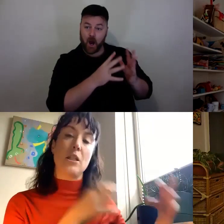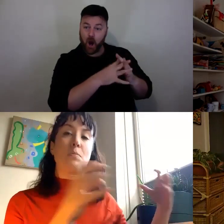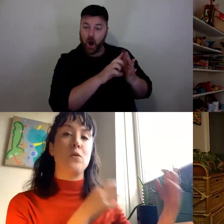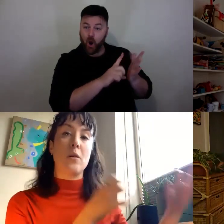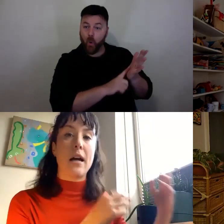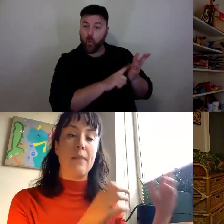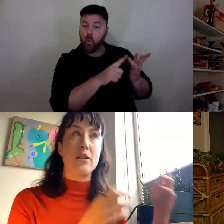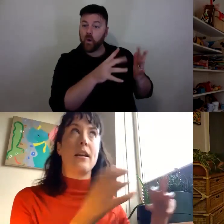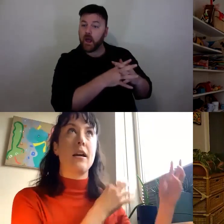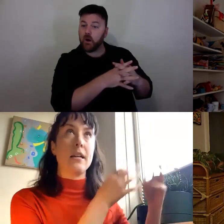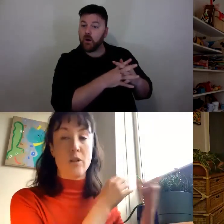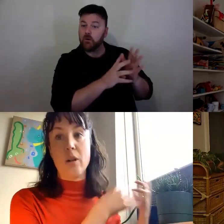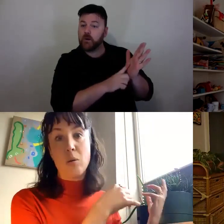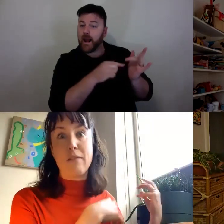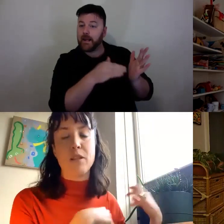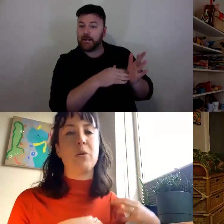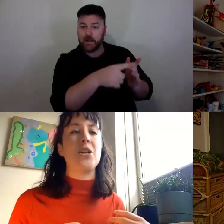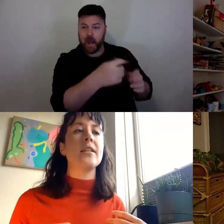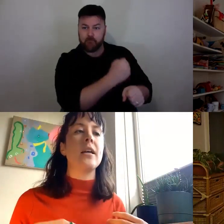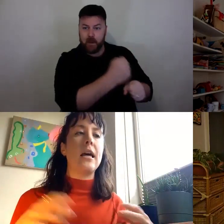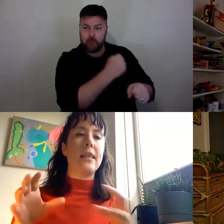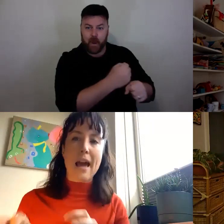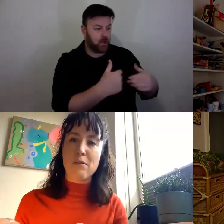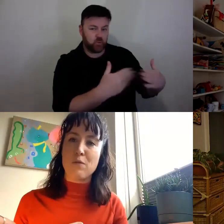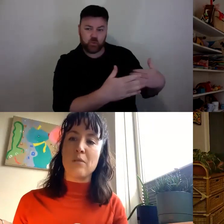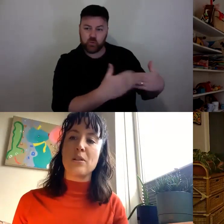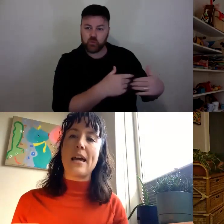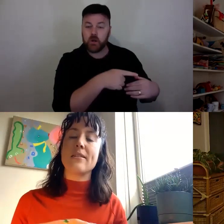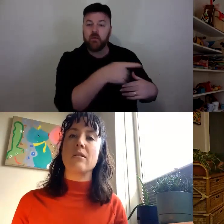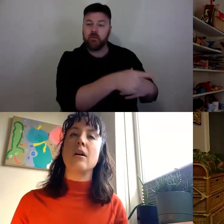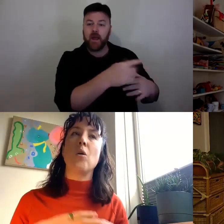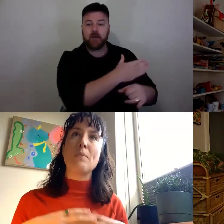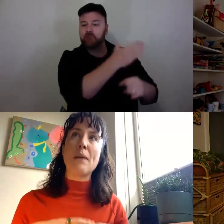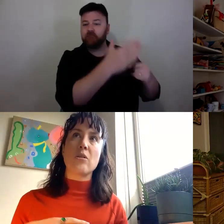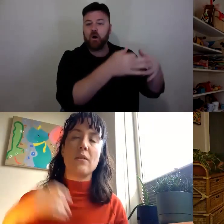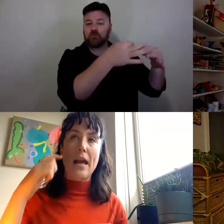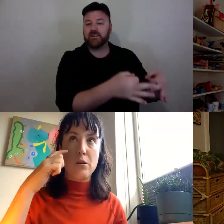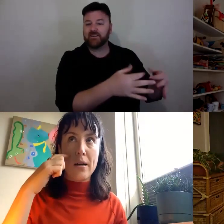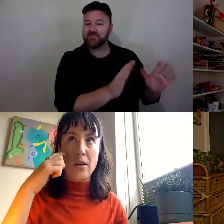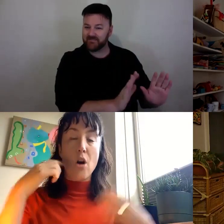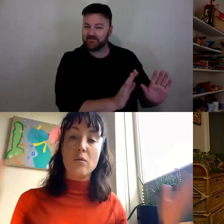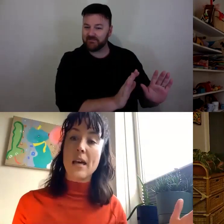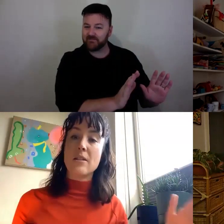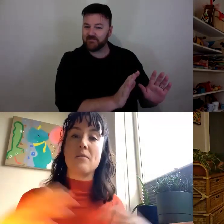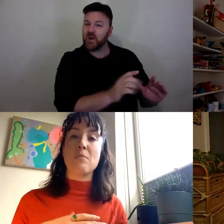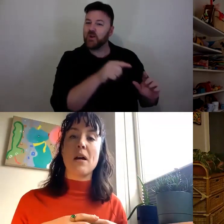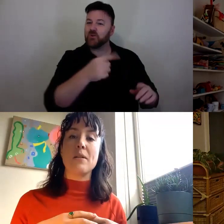just before - this is an historical APHIDS project. They have the final say. So we make sure that everyone knows that.